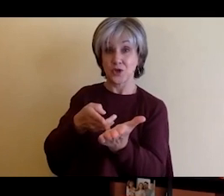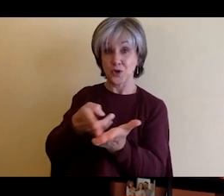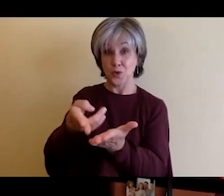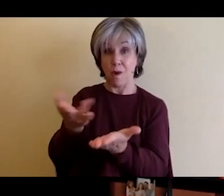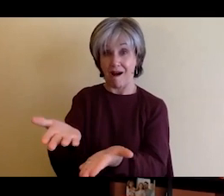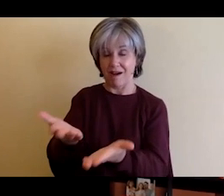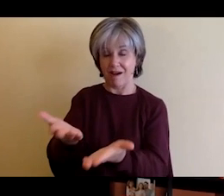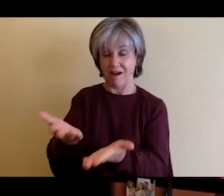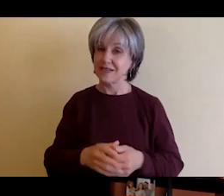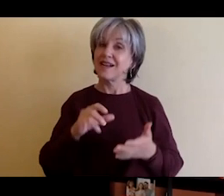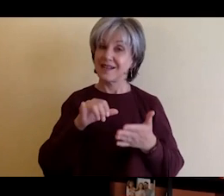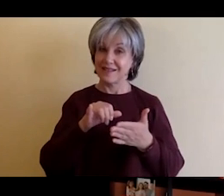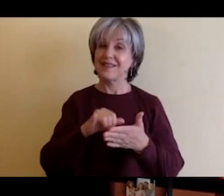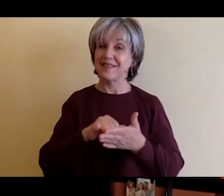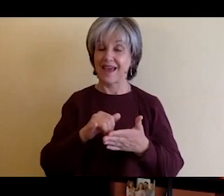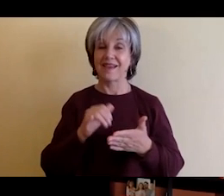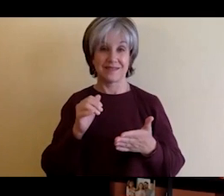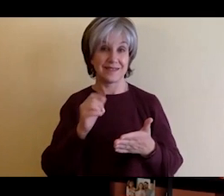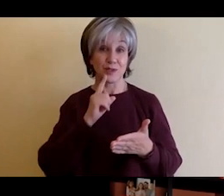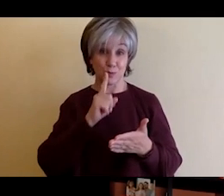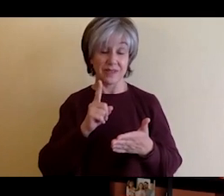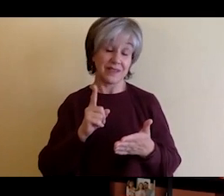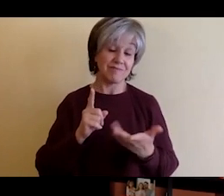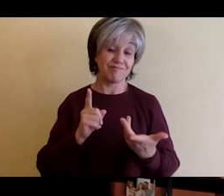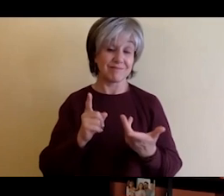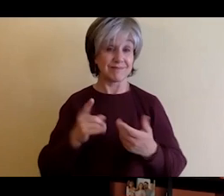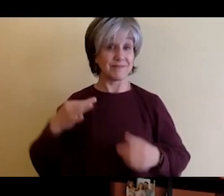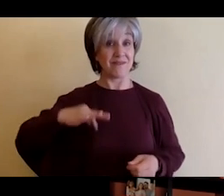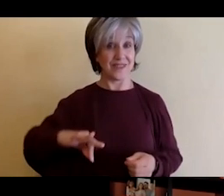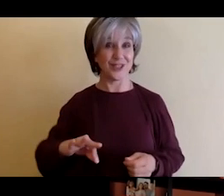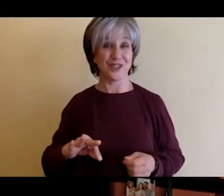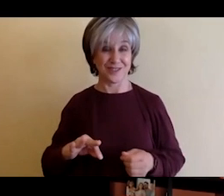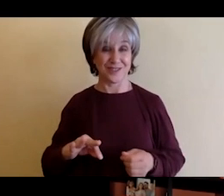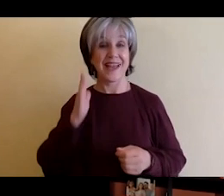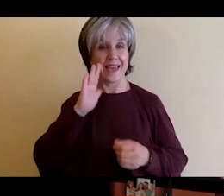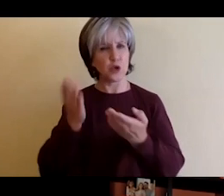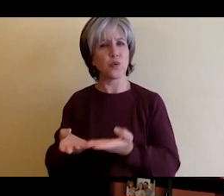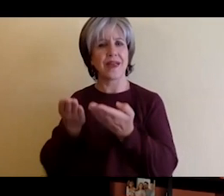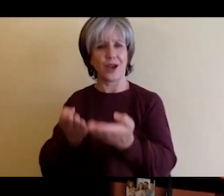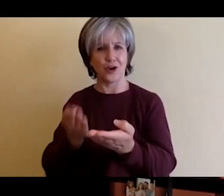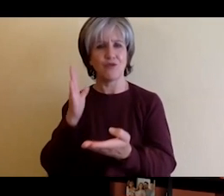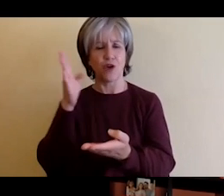Yeah, now well said, well said, and as you mentioned i think that those words of advice can apply broadly from